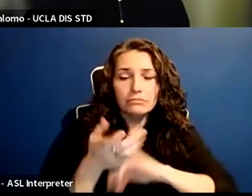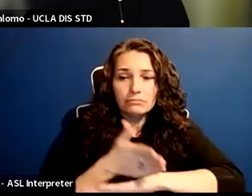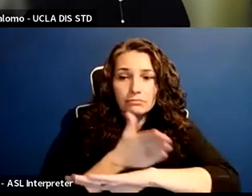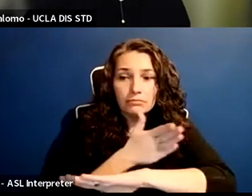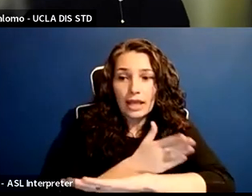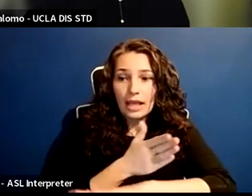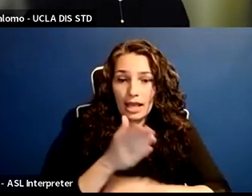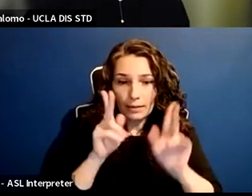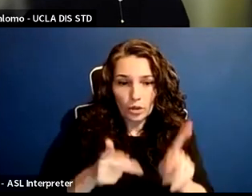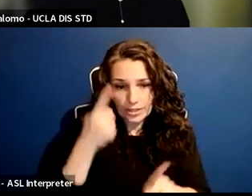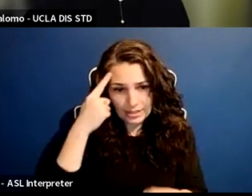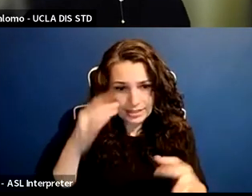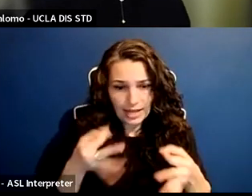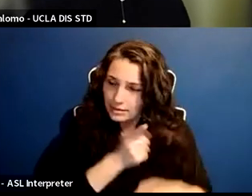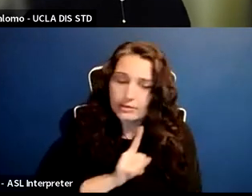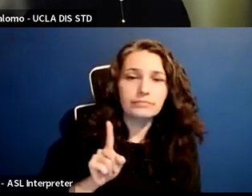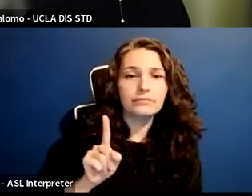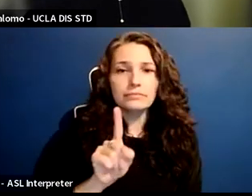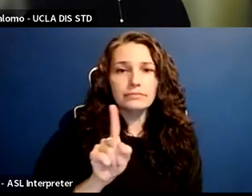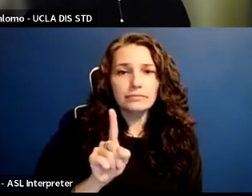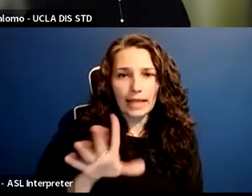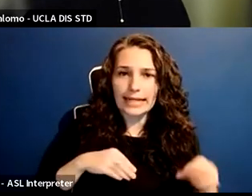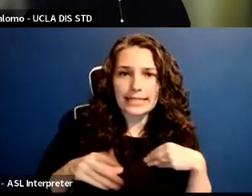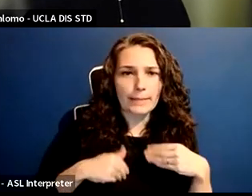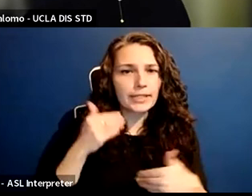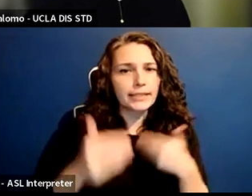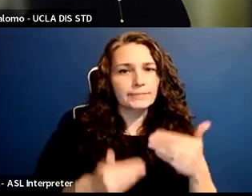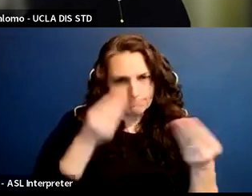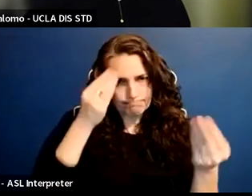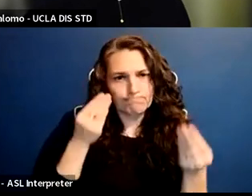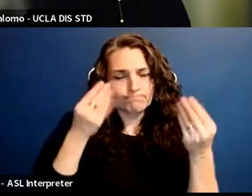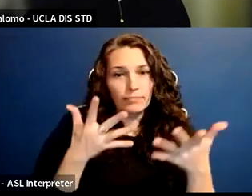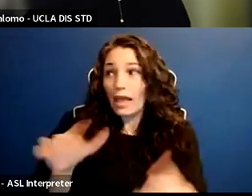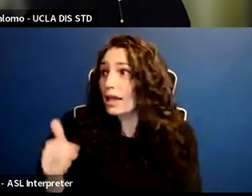It's a signal and a beacon, and it empowers people to say, me too. I thought I was alone, right?